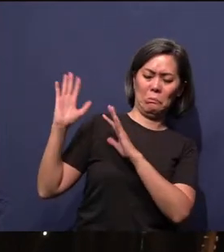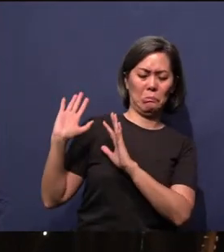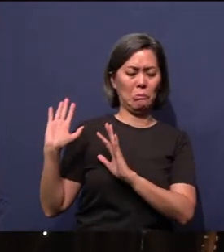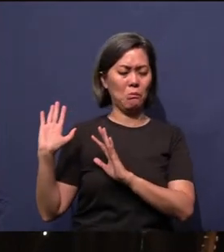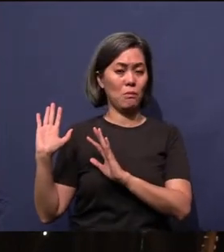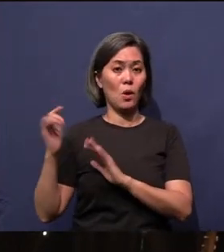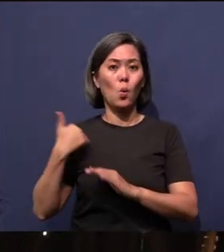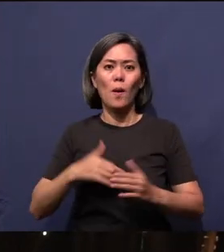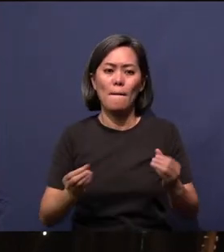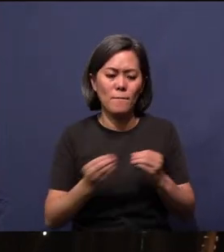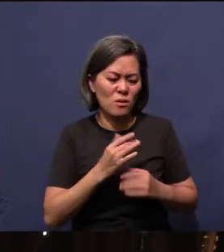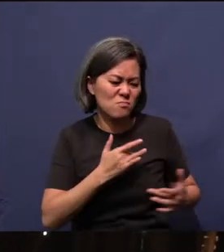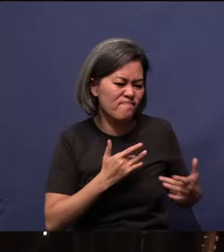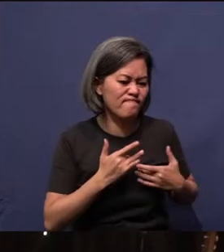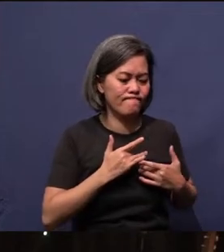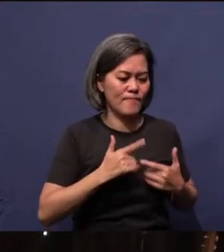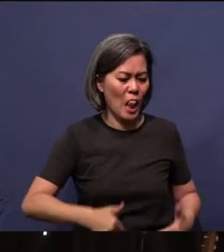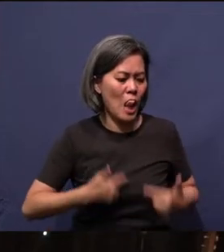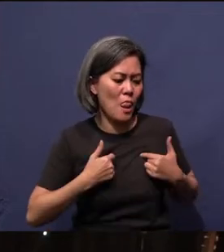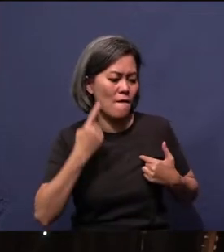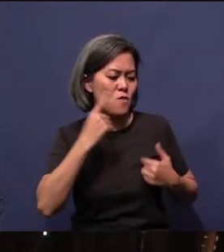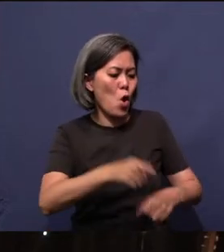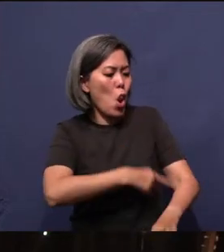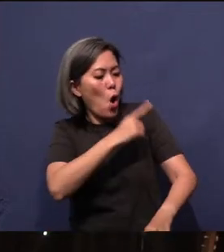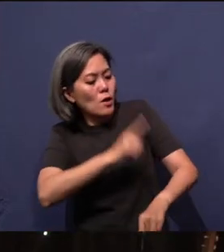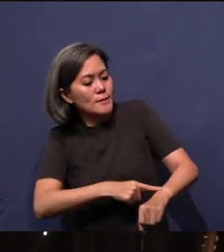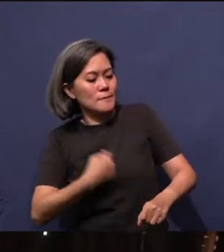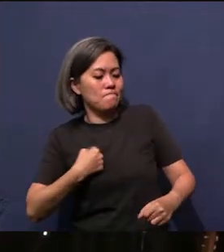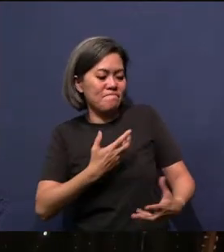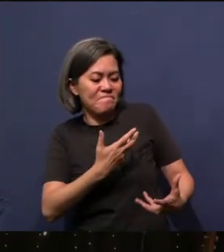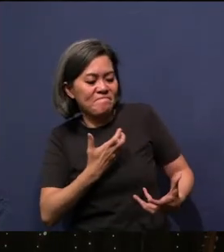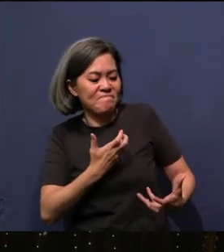more concerned about living for a long time, to have a legacy.